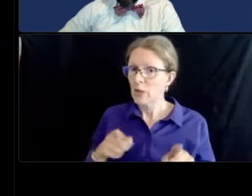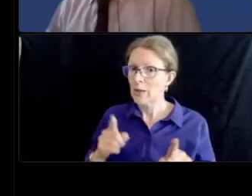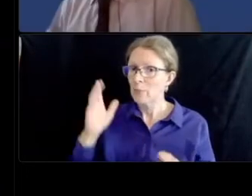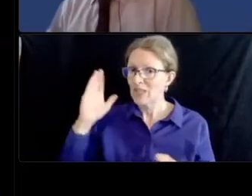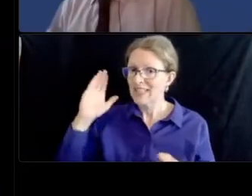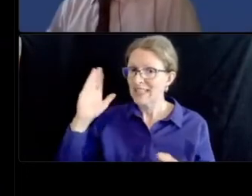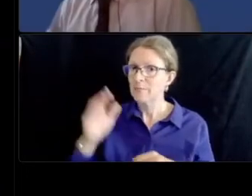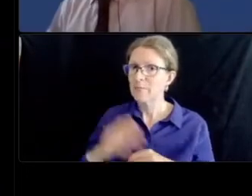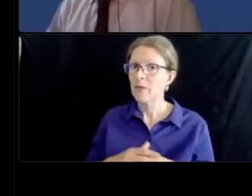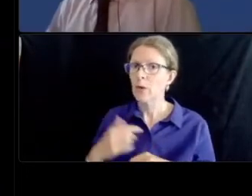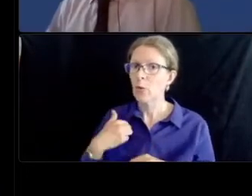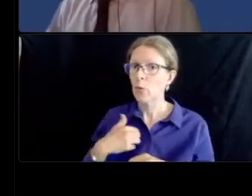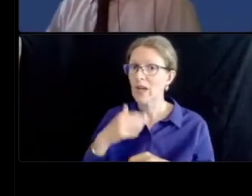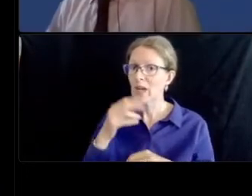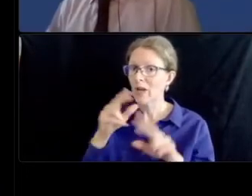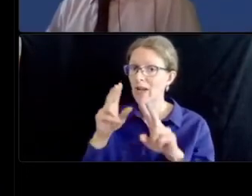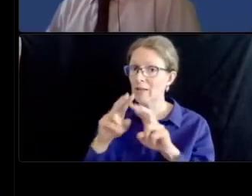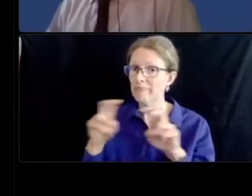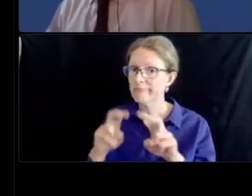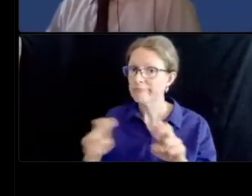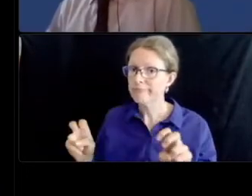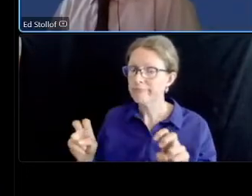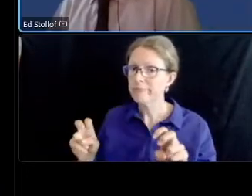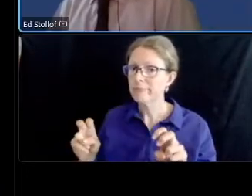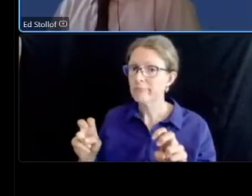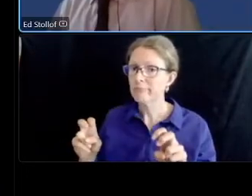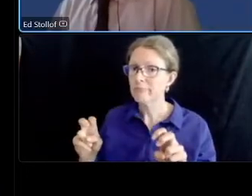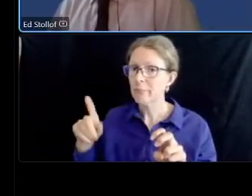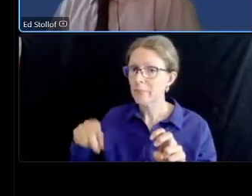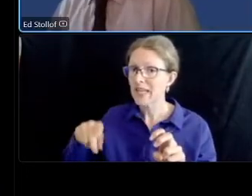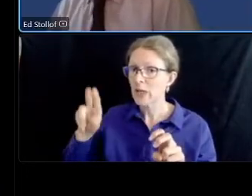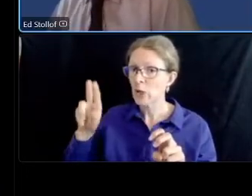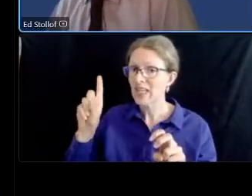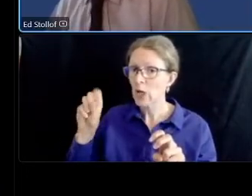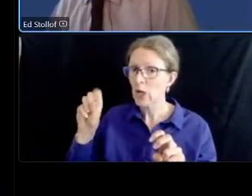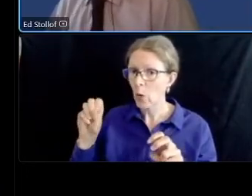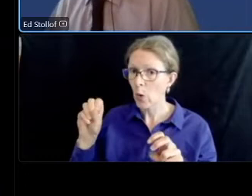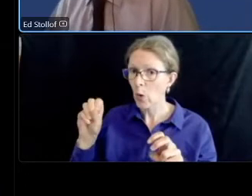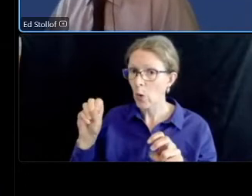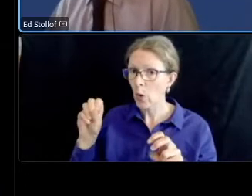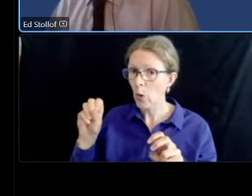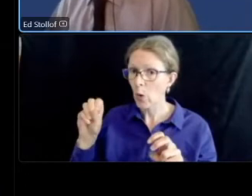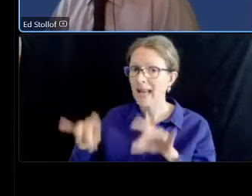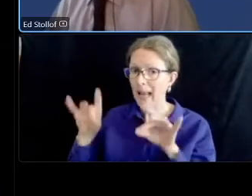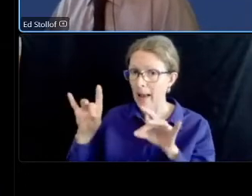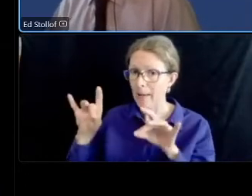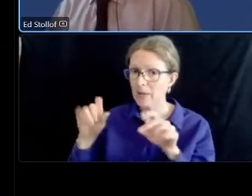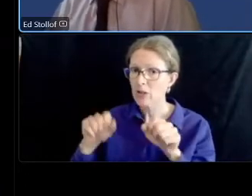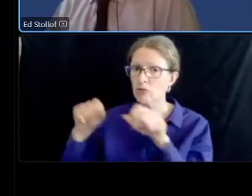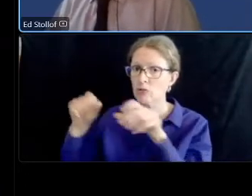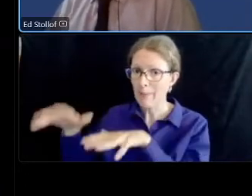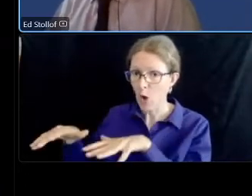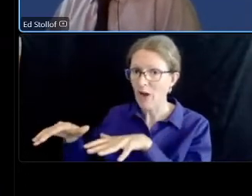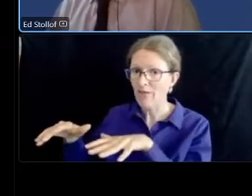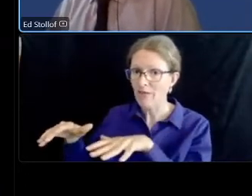um this is p-o-p-u-d-o is a pick-up drop-off uh spaces and um this summer and into